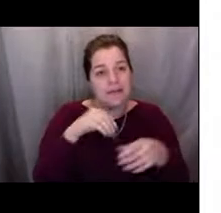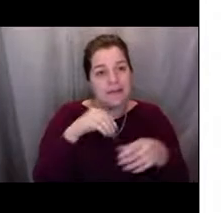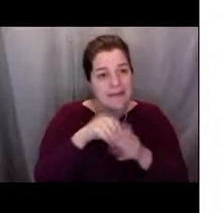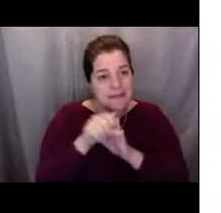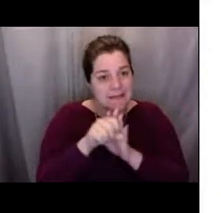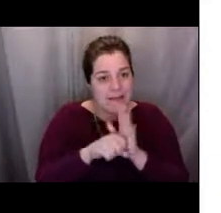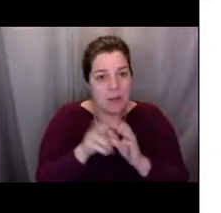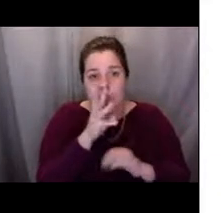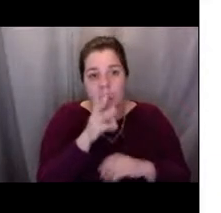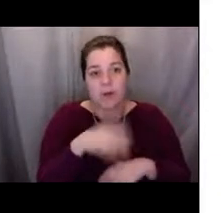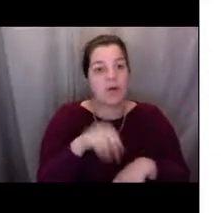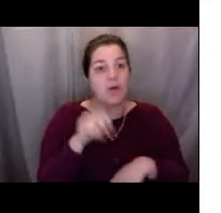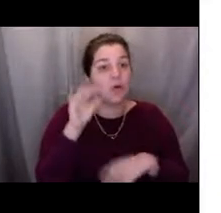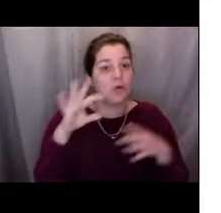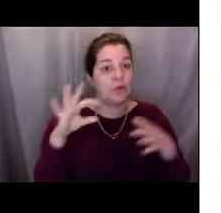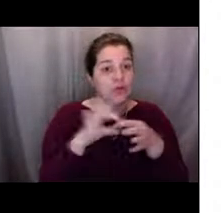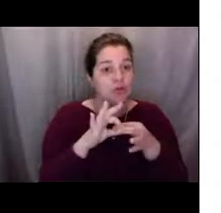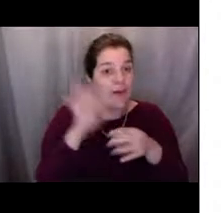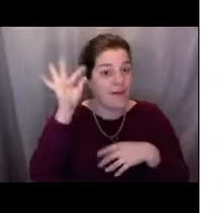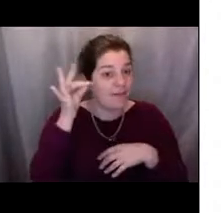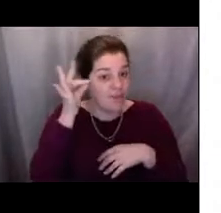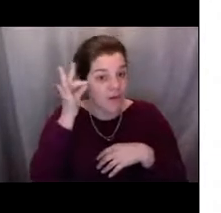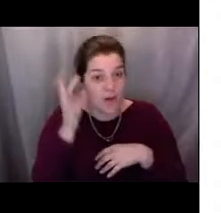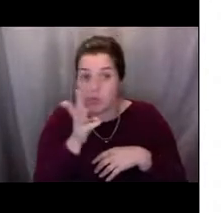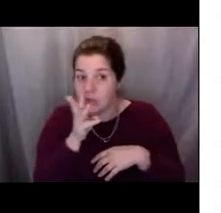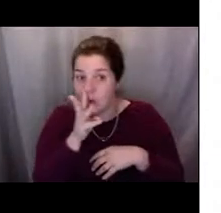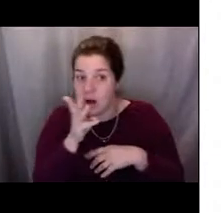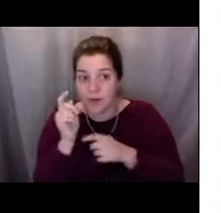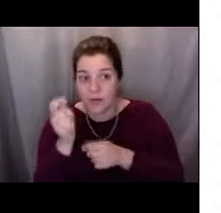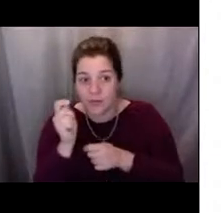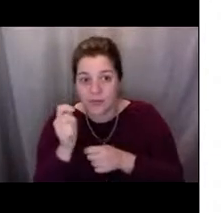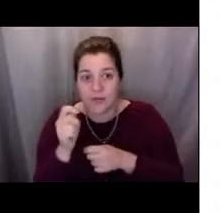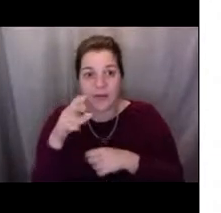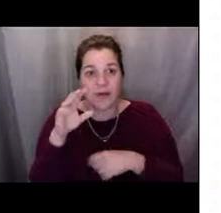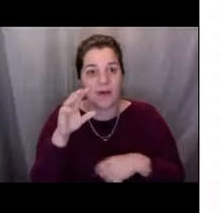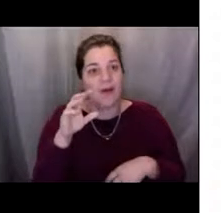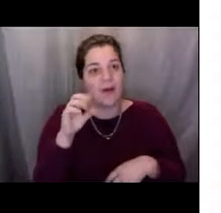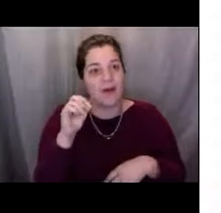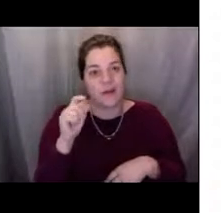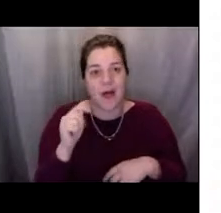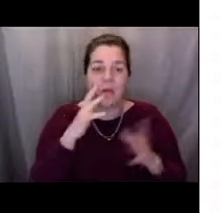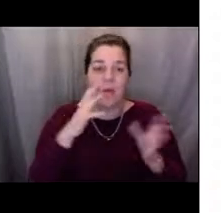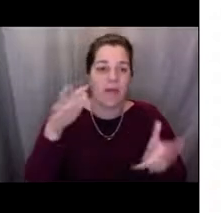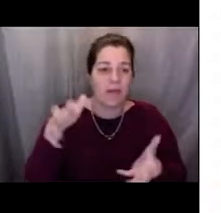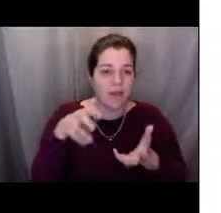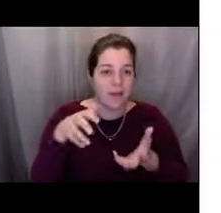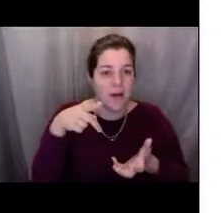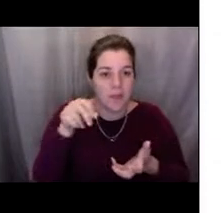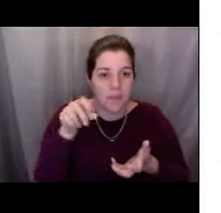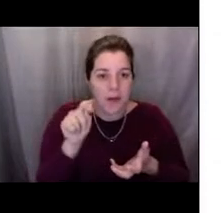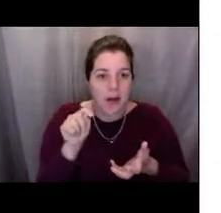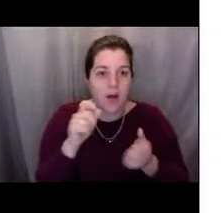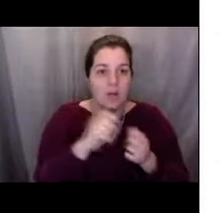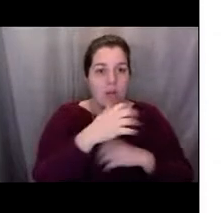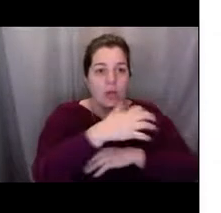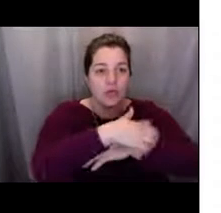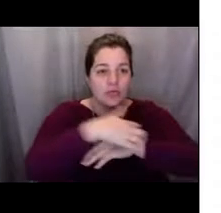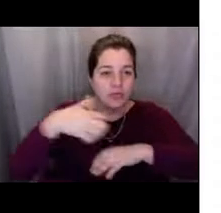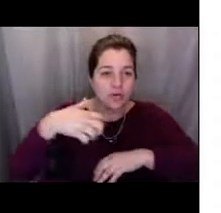or they could just be straight federal waters. They could be Pacific cod caught in pot gear or Pacific Cod caught in trawl gear. It's lots of different fisheries,